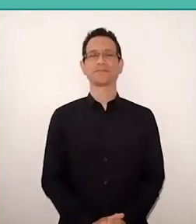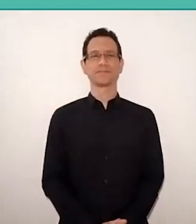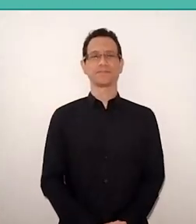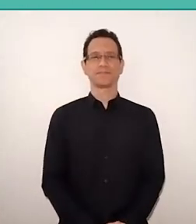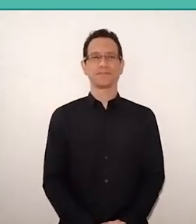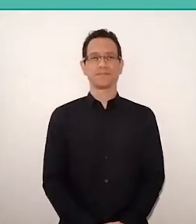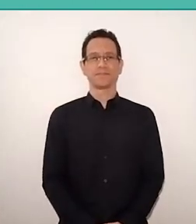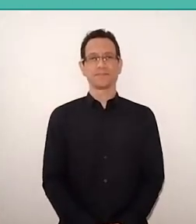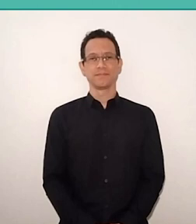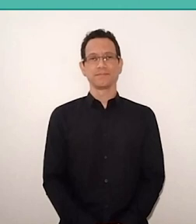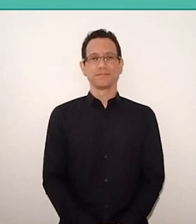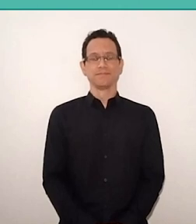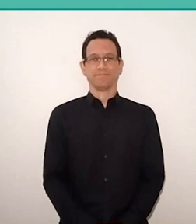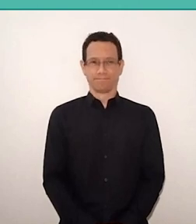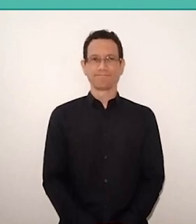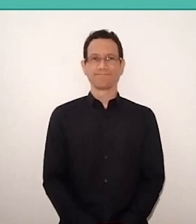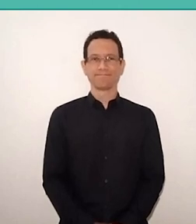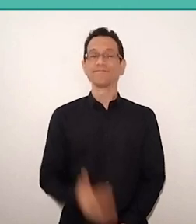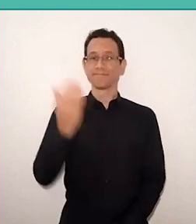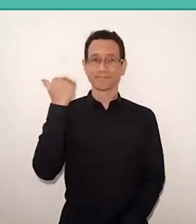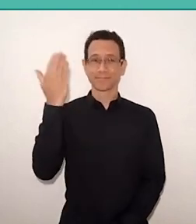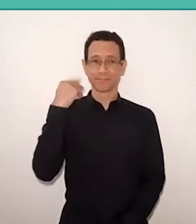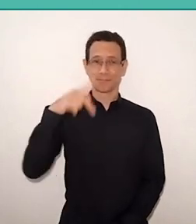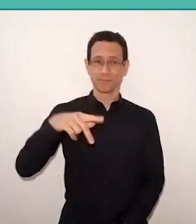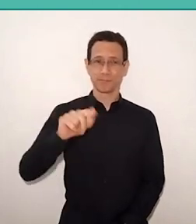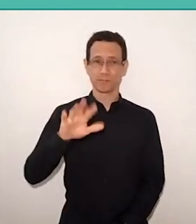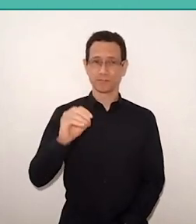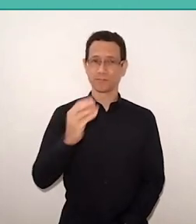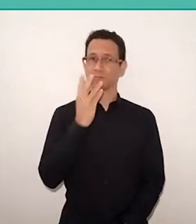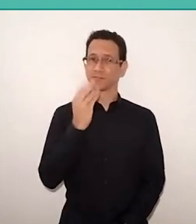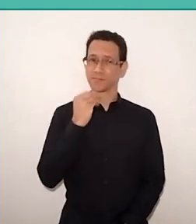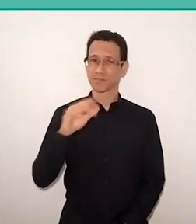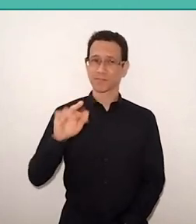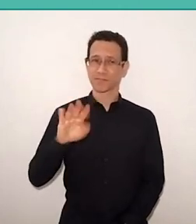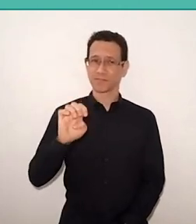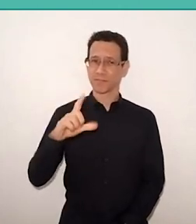Once, Paulo Freire, still alive, we were there at Paulo Freire Institute, talking,